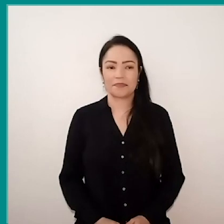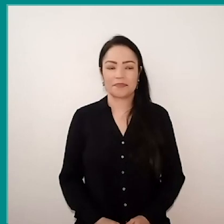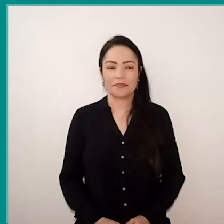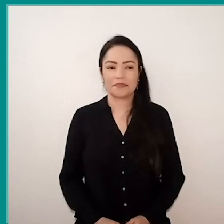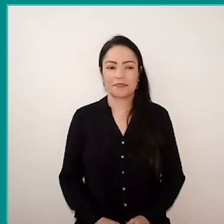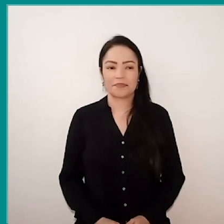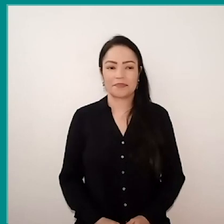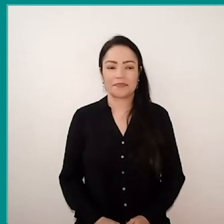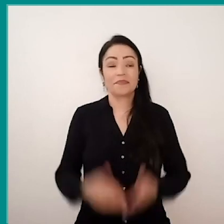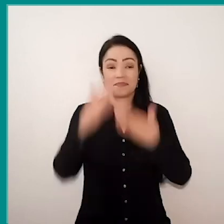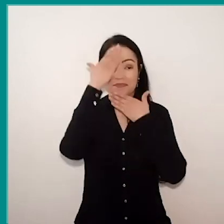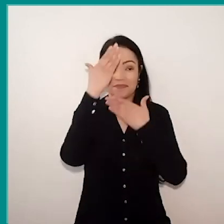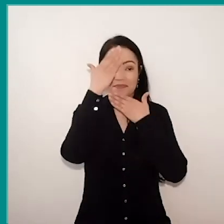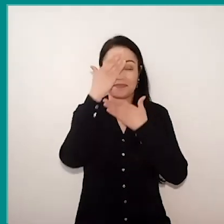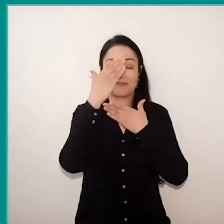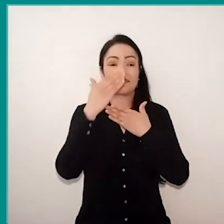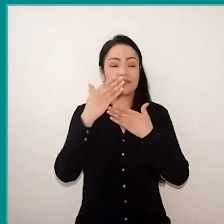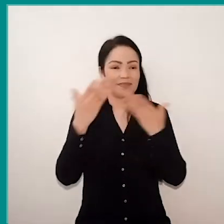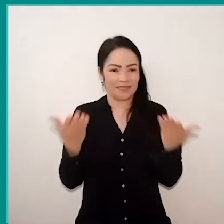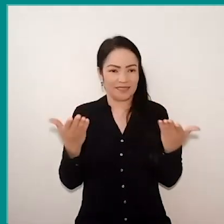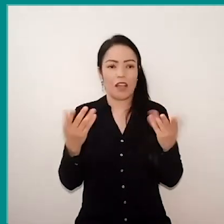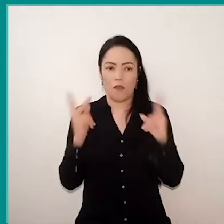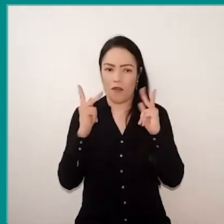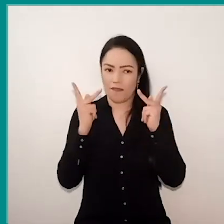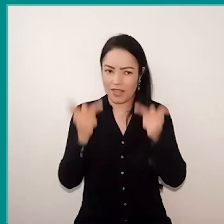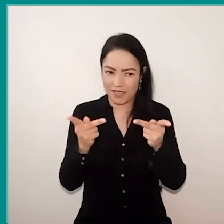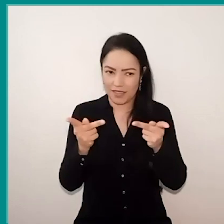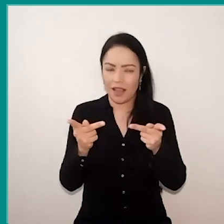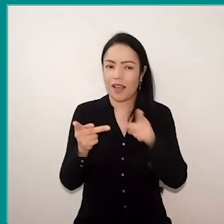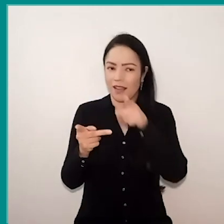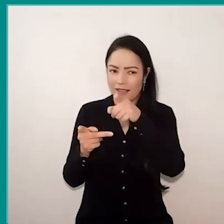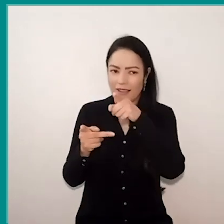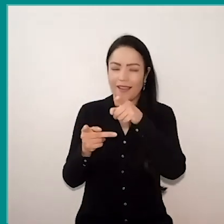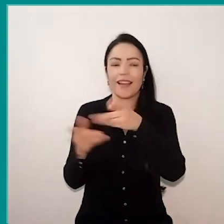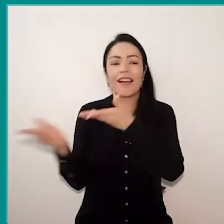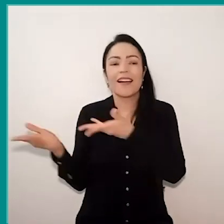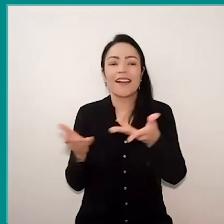Thank you, Glaucio. And I'm still going to visit Paulista there. I will pass the word now for Inés,